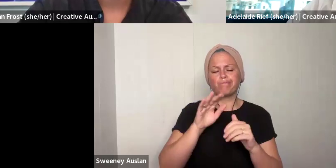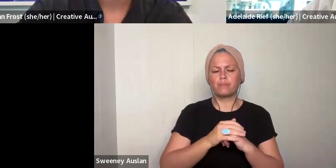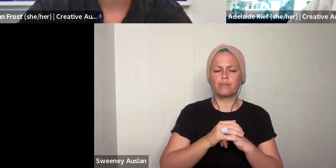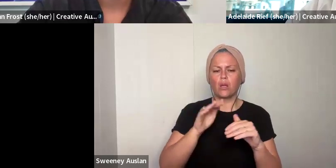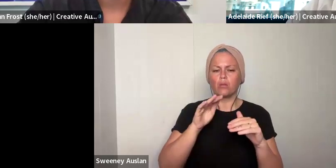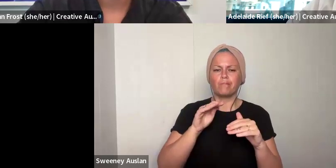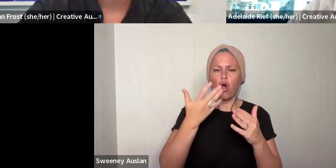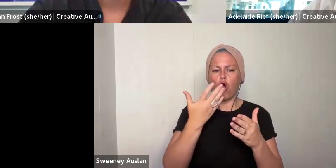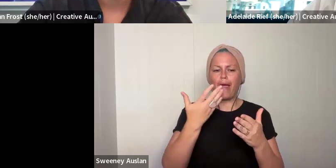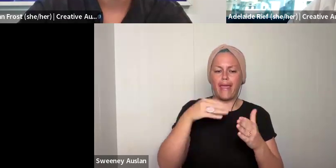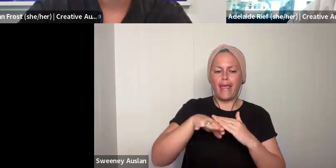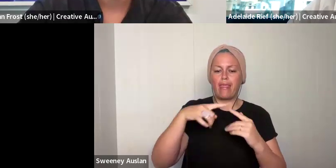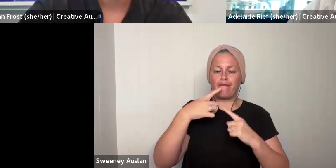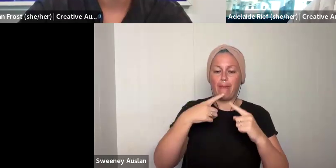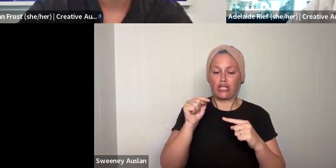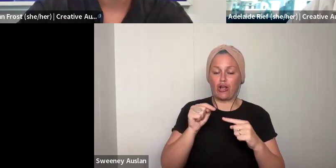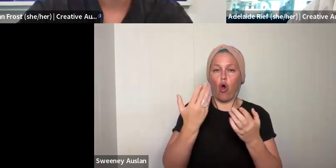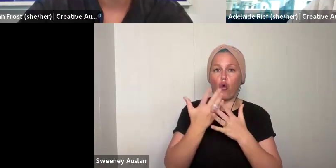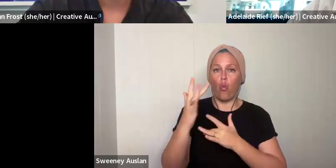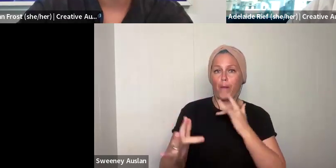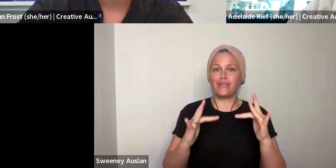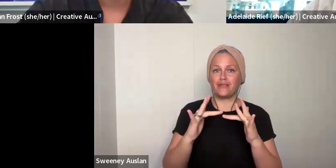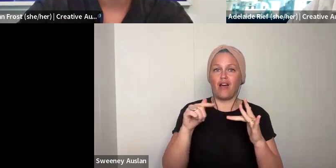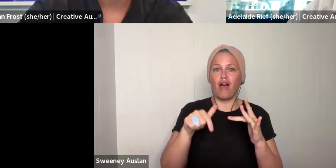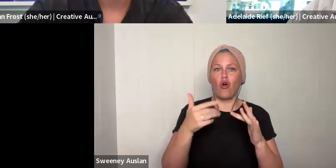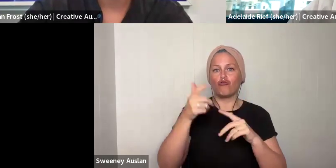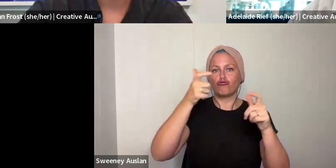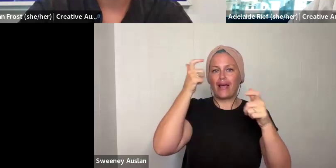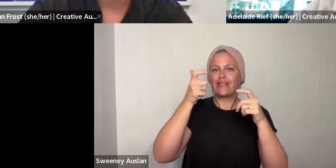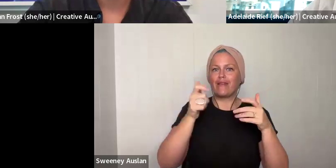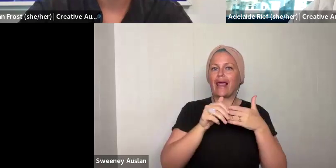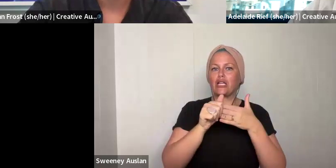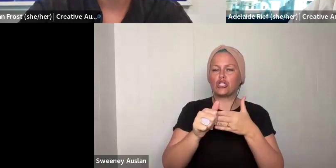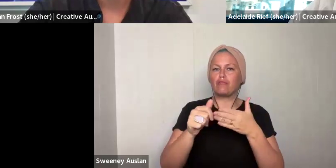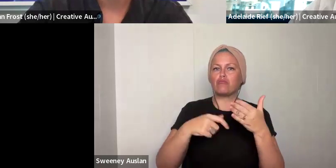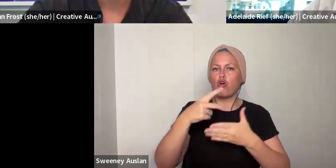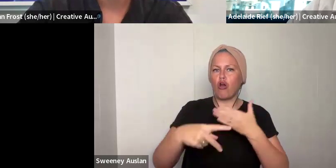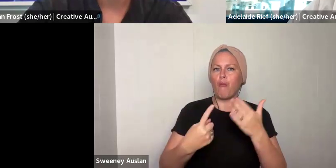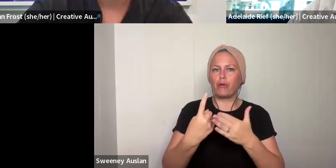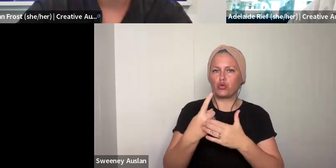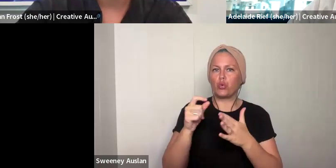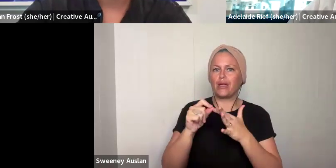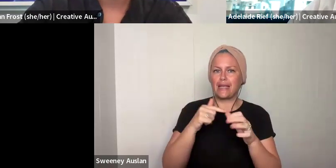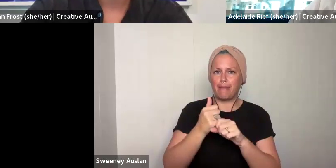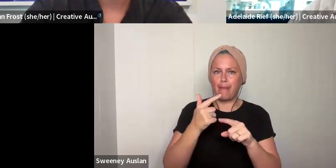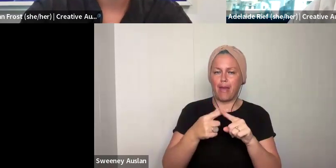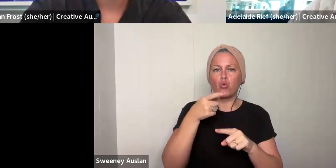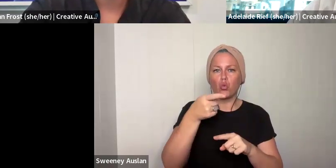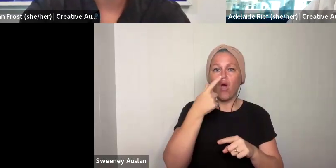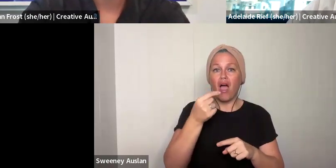In the information on our website, on the creative leadership program opportunity page, you can find